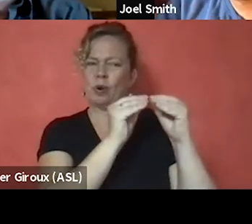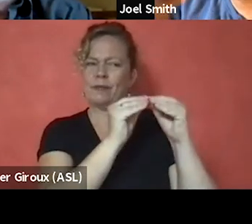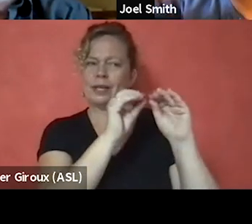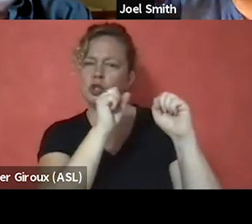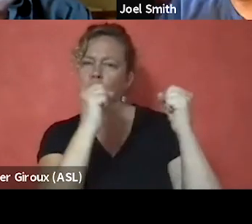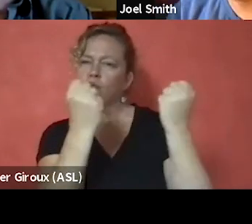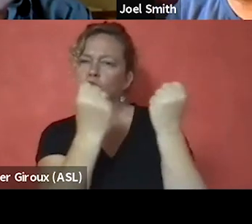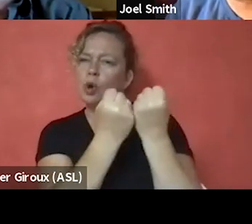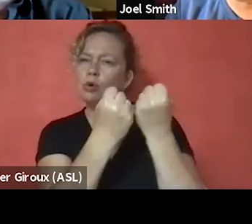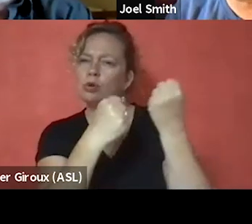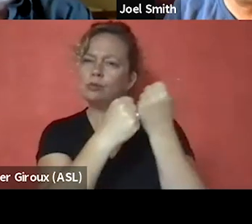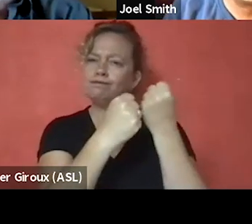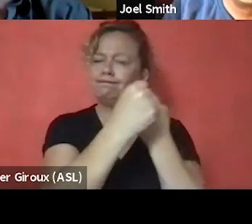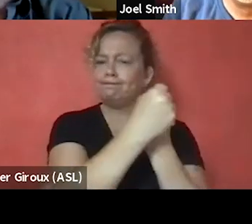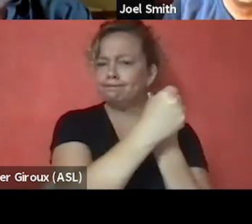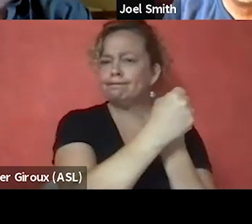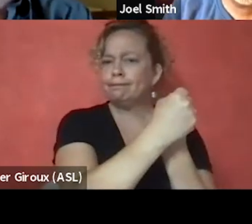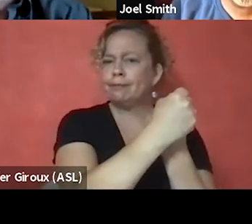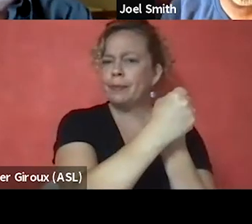as much as it is a system thing.